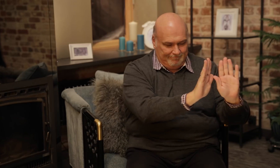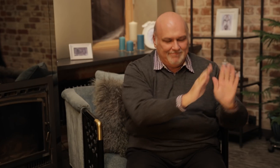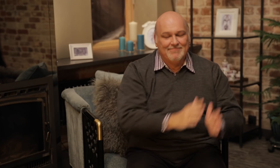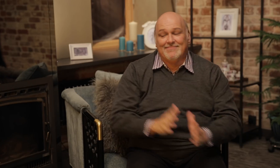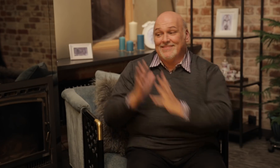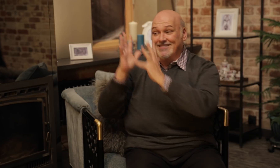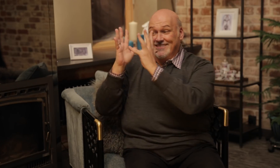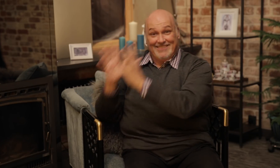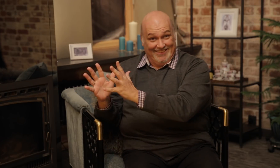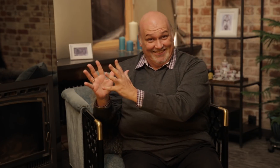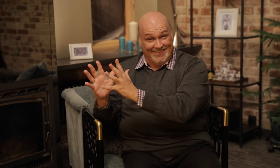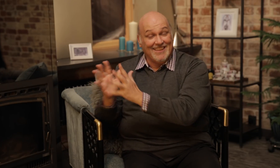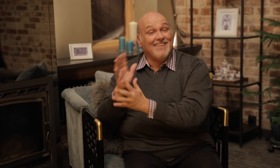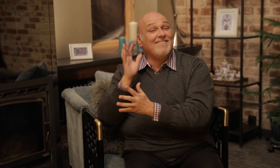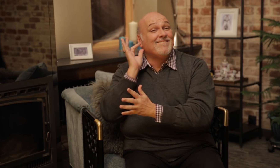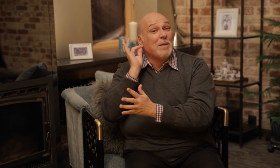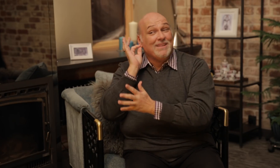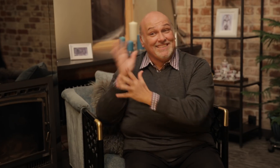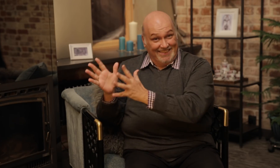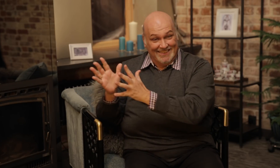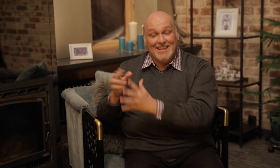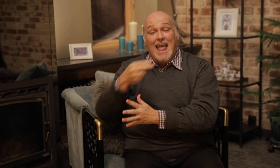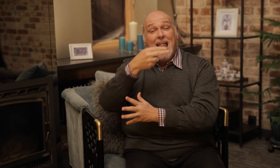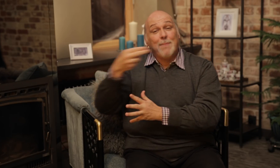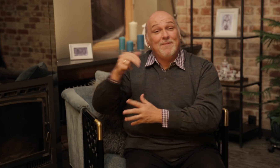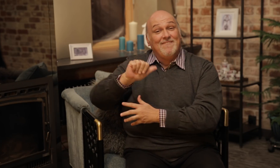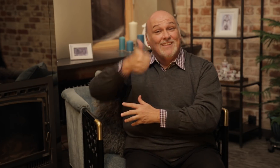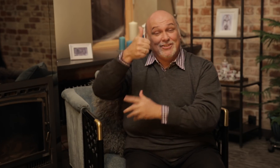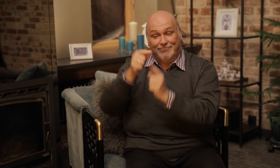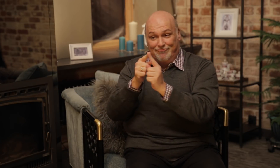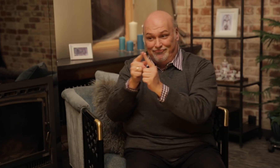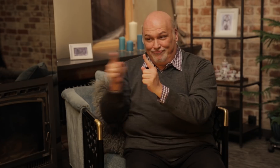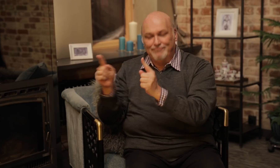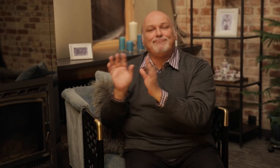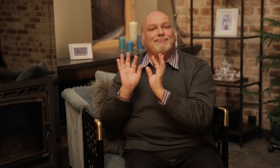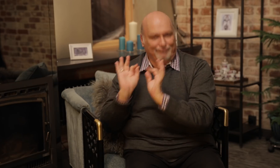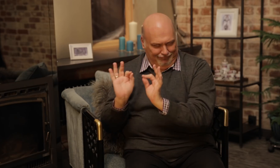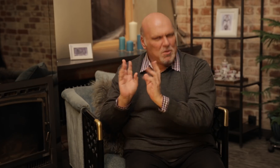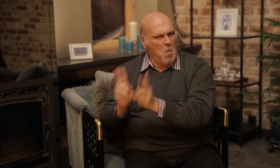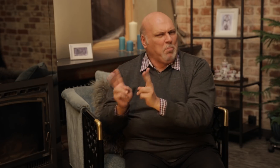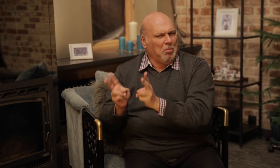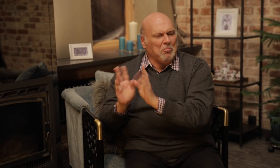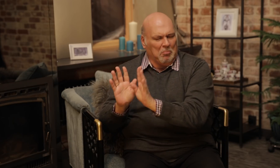For women, again, the first name is ok,